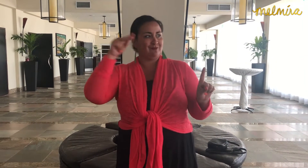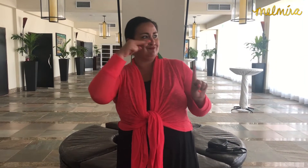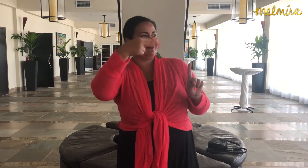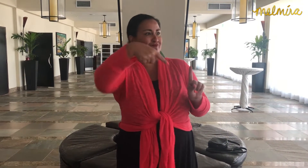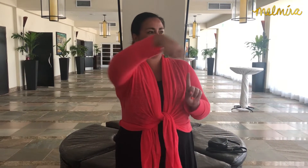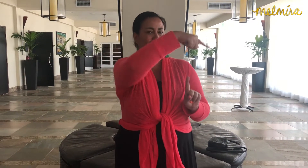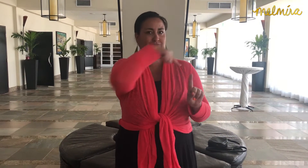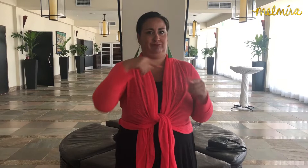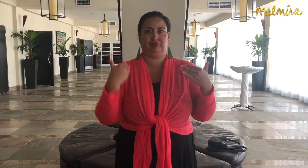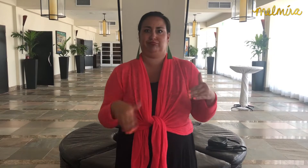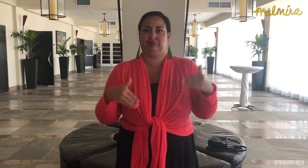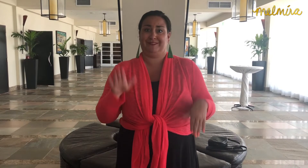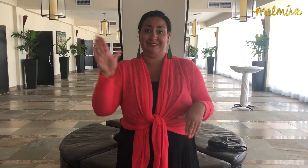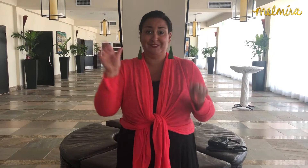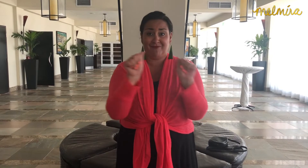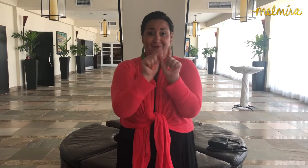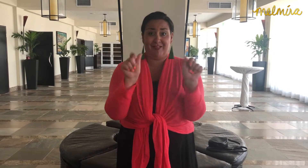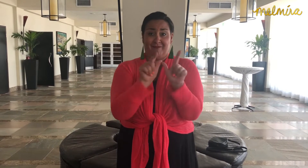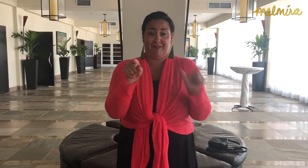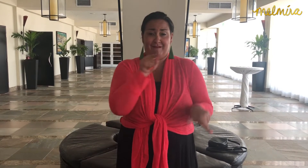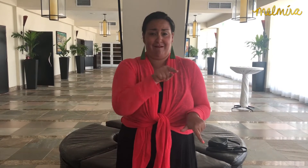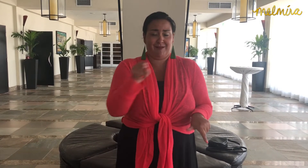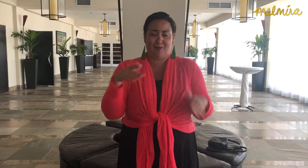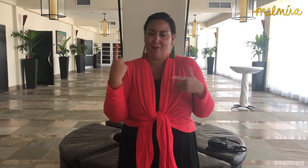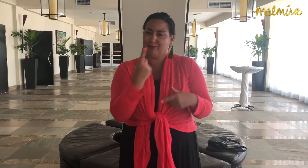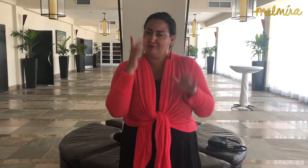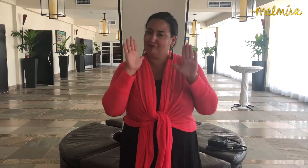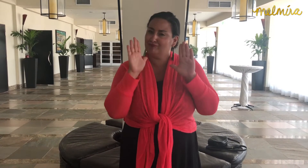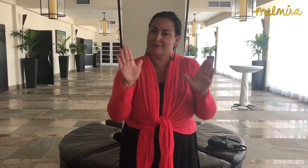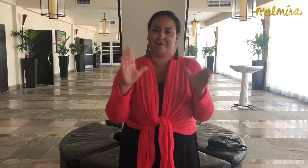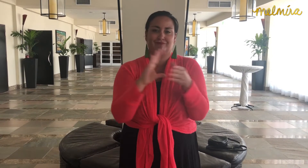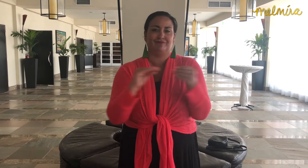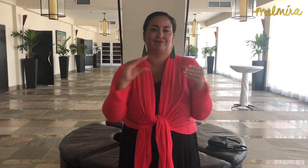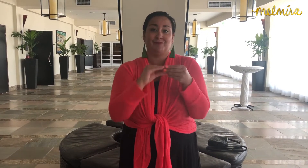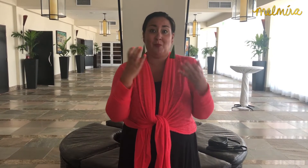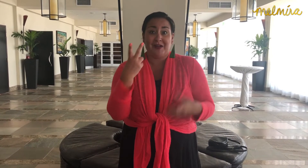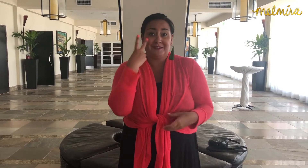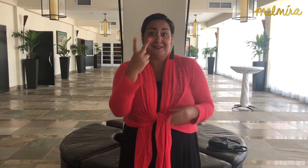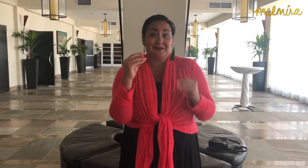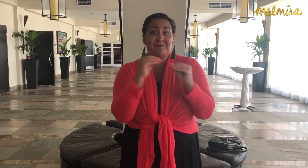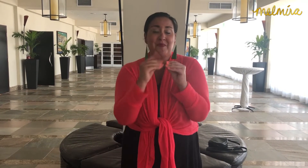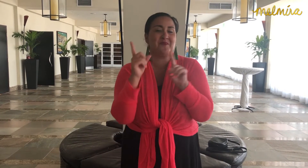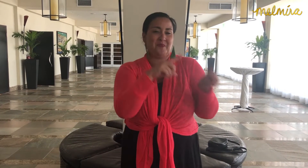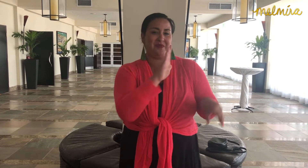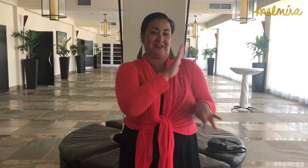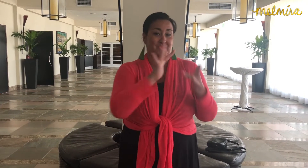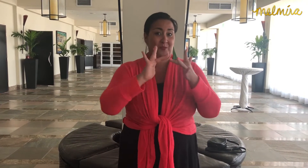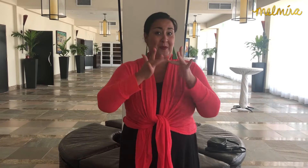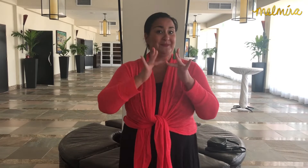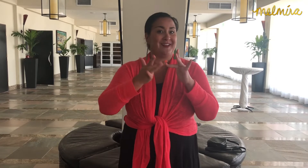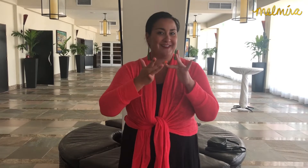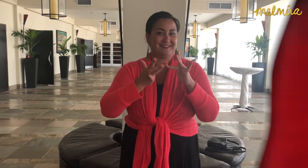He always has great stories to share. If you want to see more, check out his website!